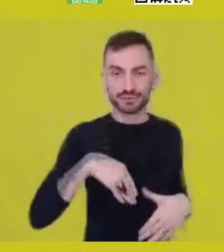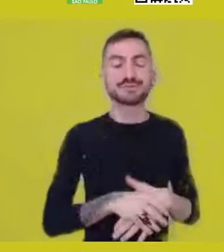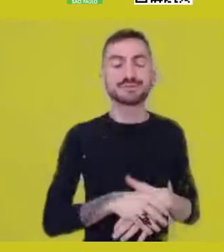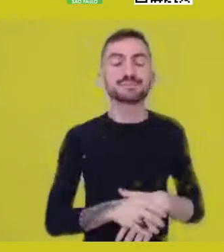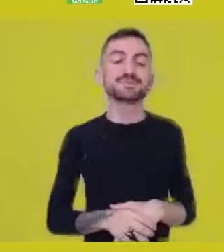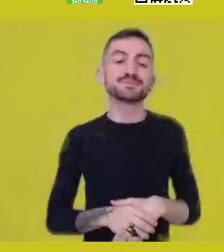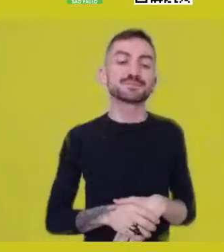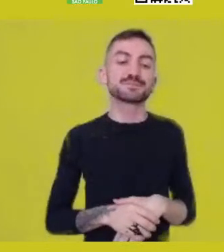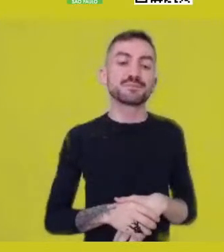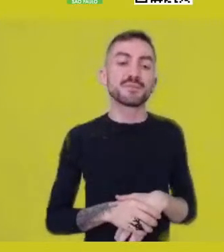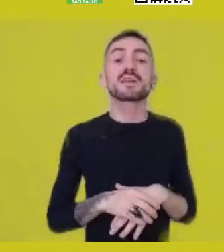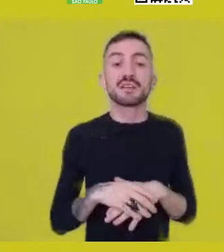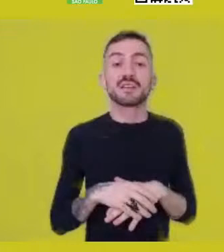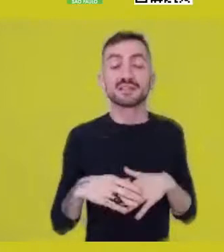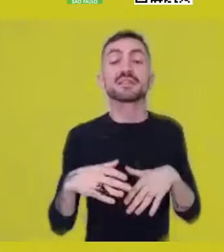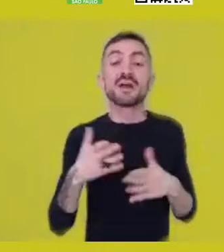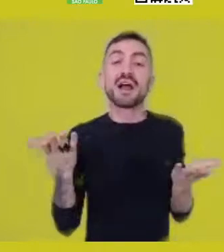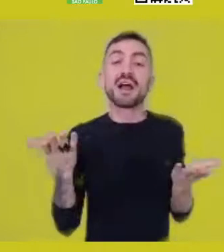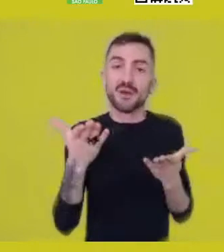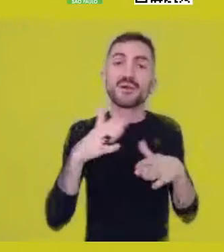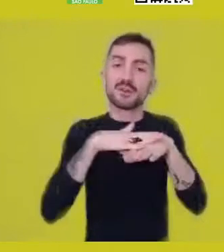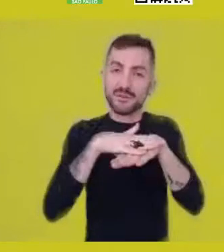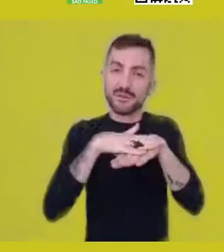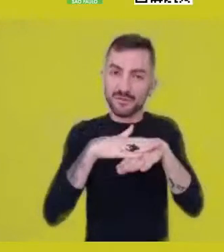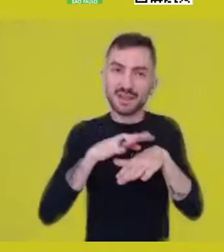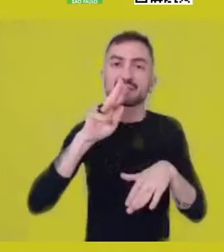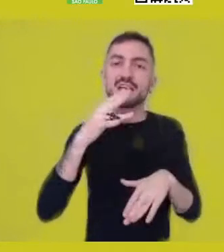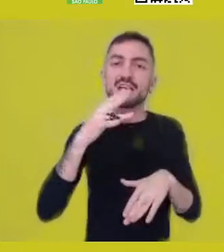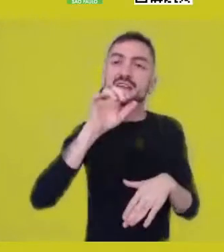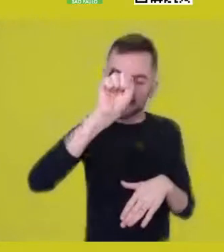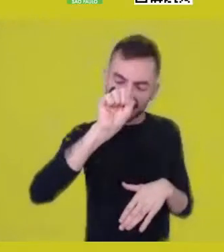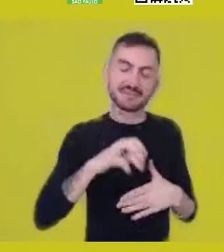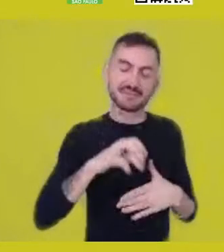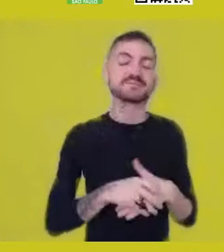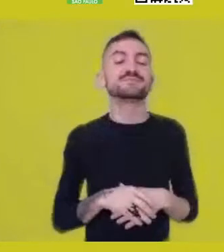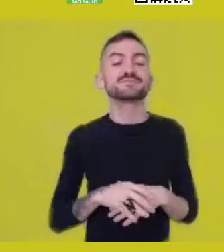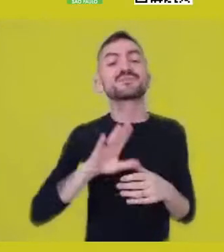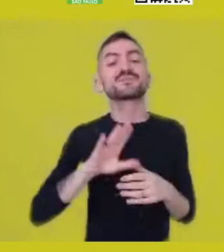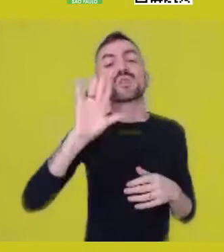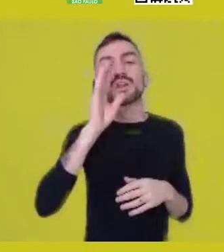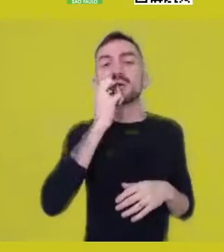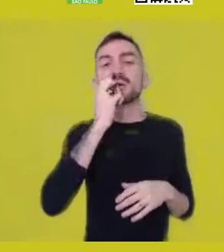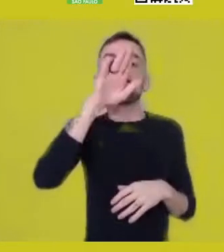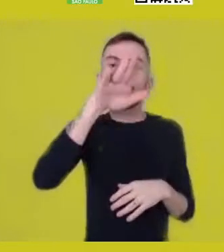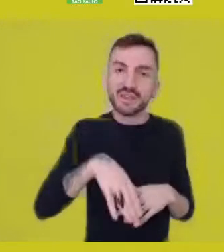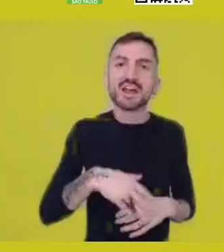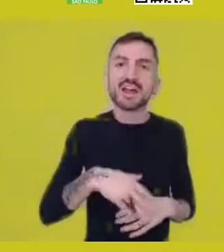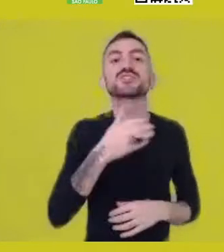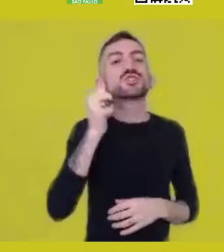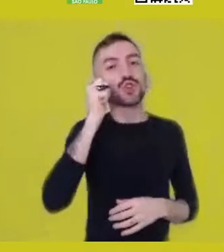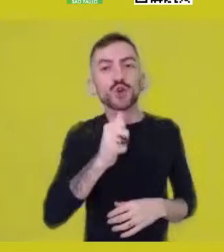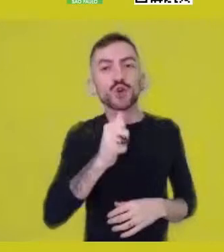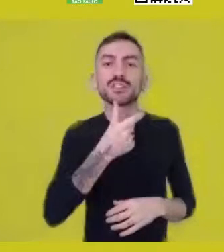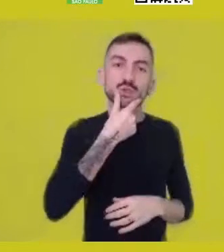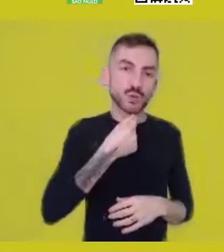Have a nice conversation, Thaís. -Hi, good afternoon to everyone.